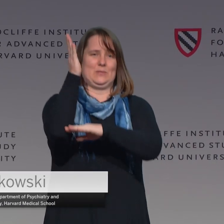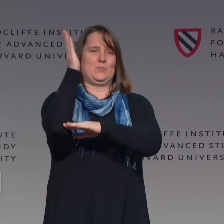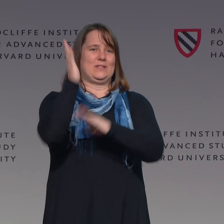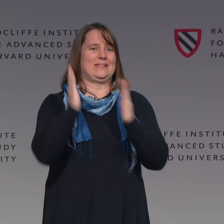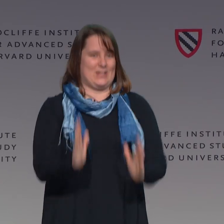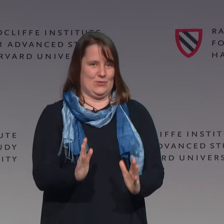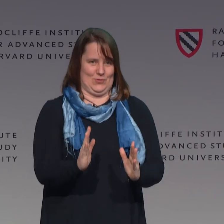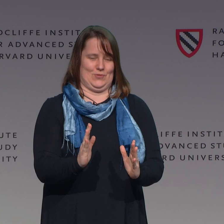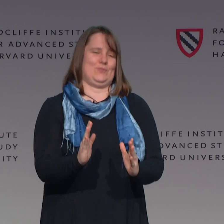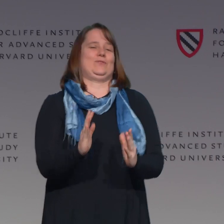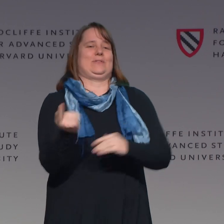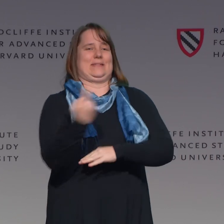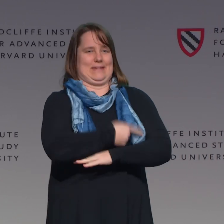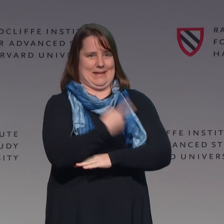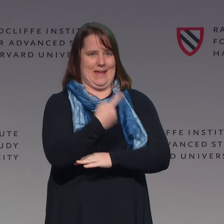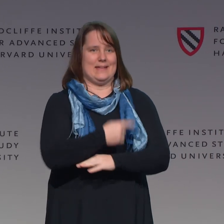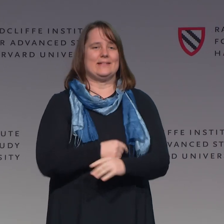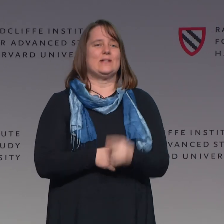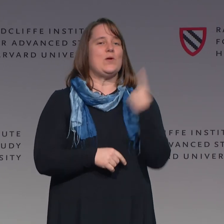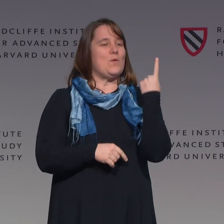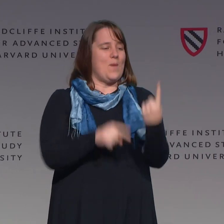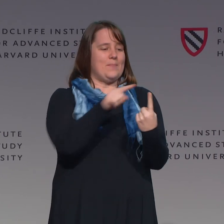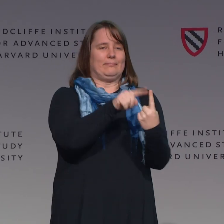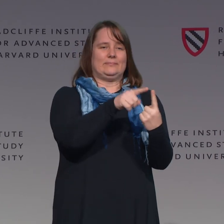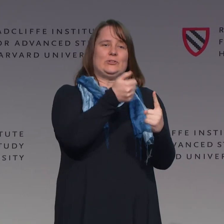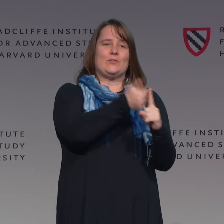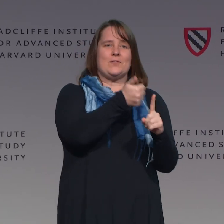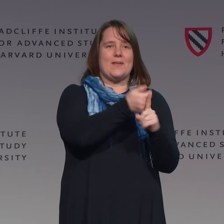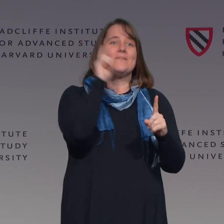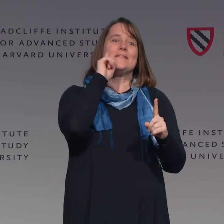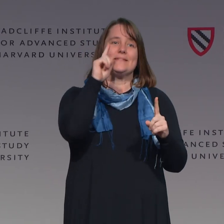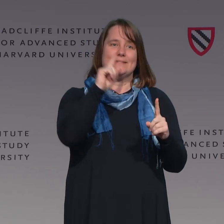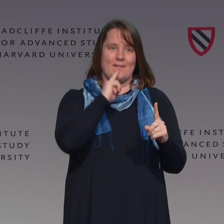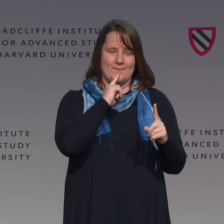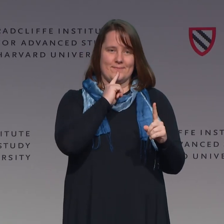We have two fabulous presenters with us today.